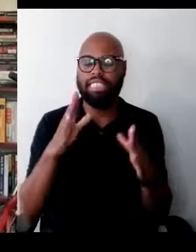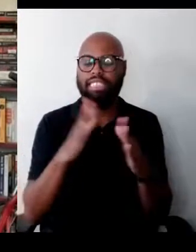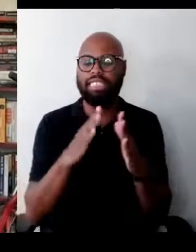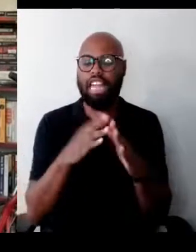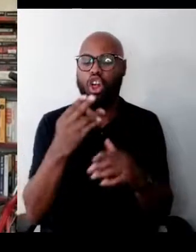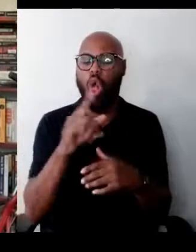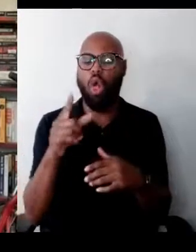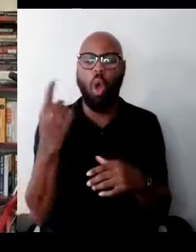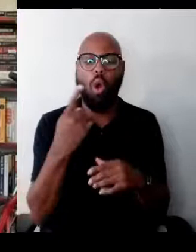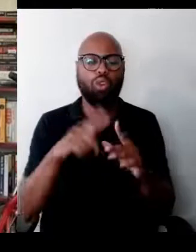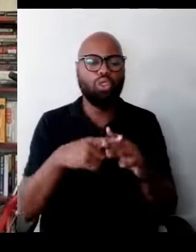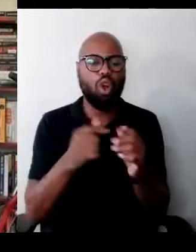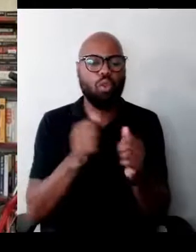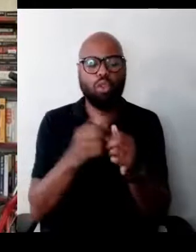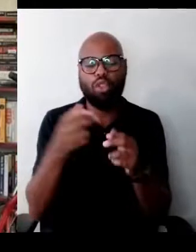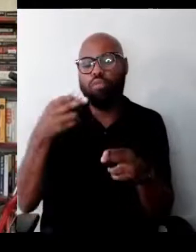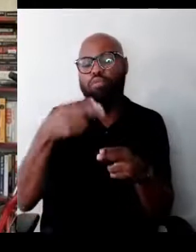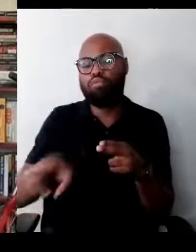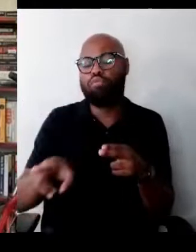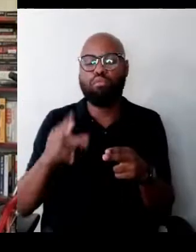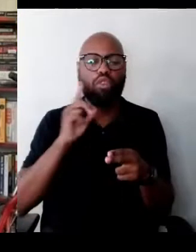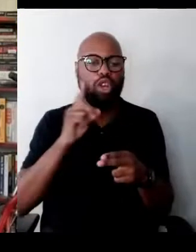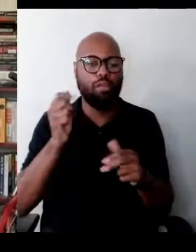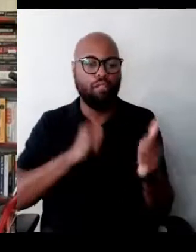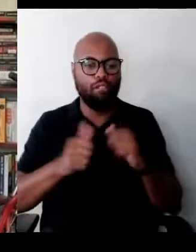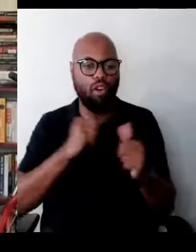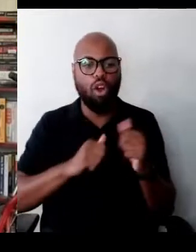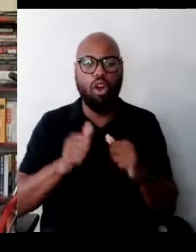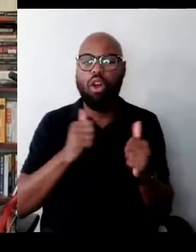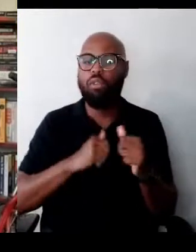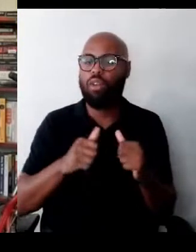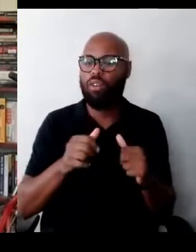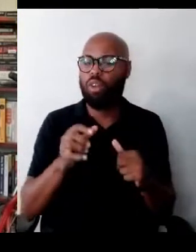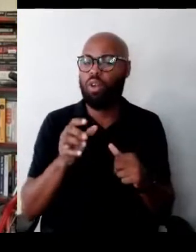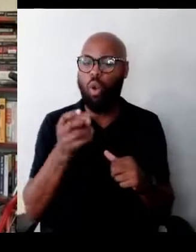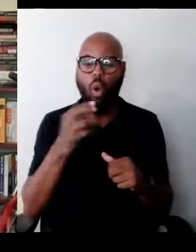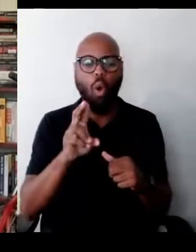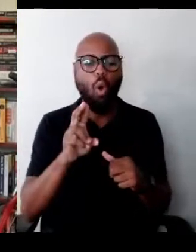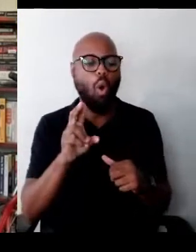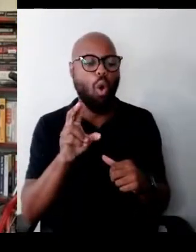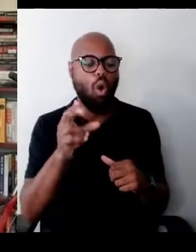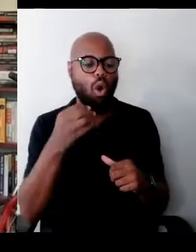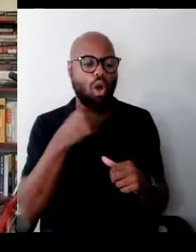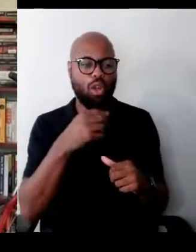by a gifted musician or spoken word artist to help us gather across this virtual space